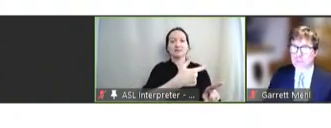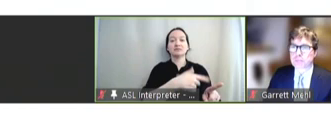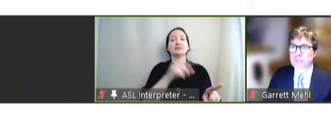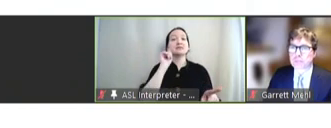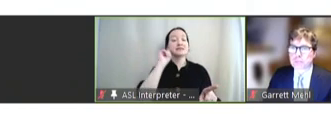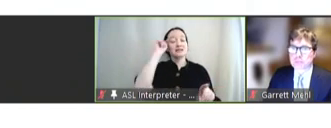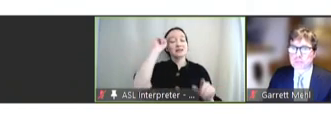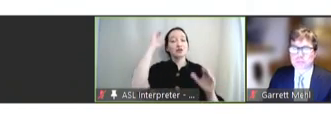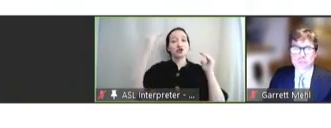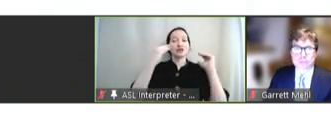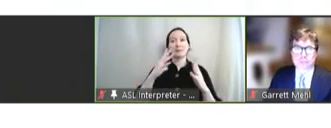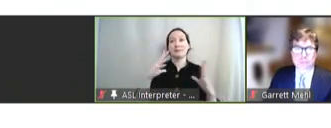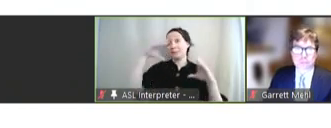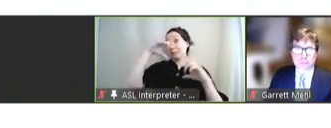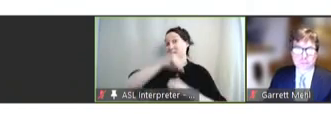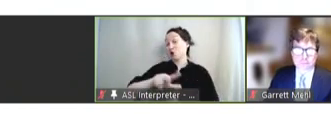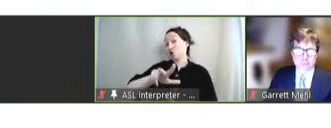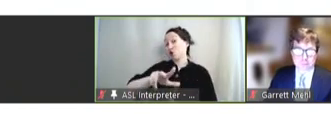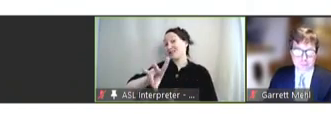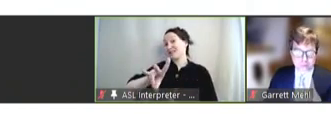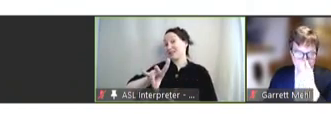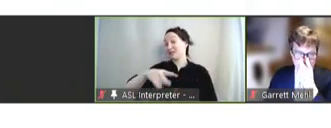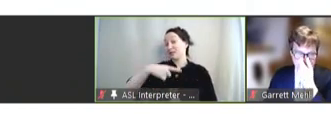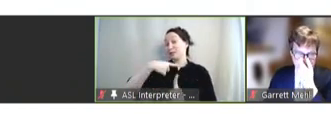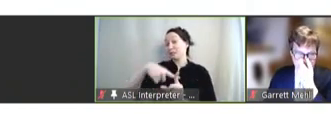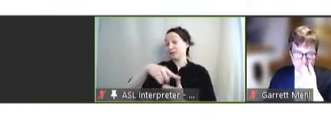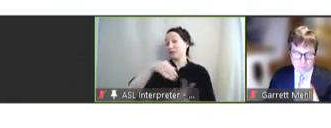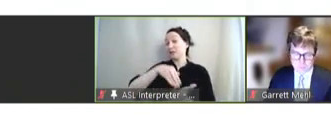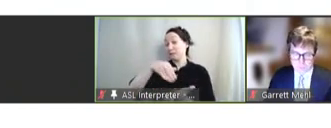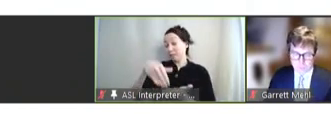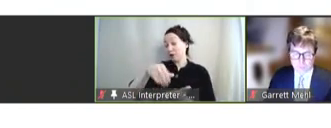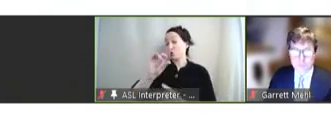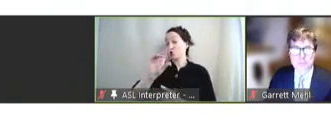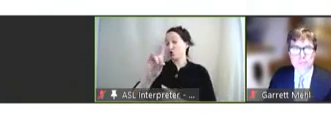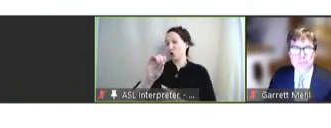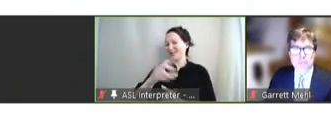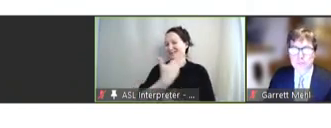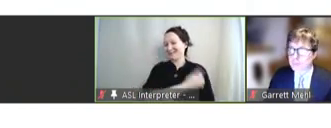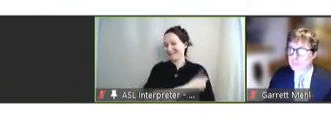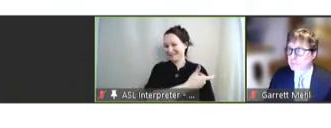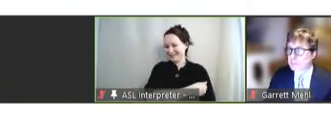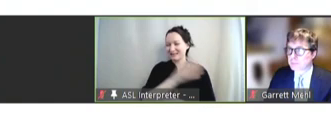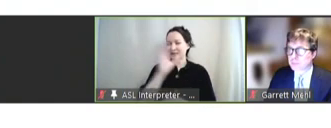missed an estimated 37-plus million doses of recommended vaccines compared to 2019.